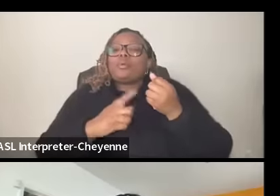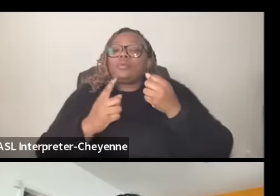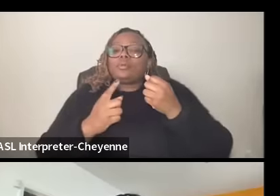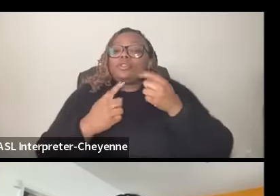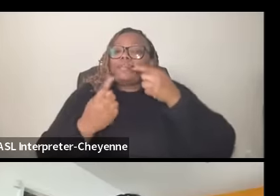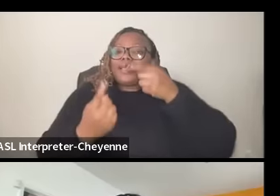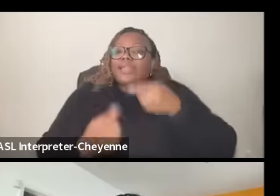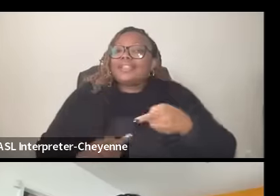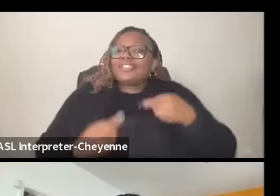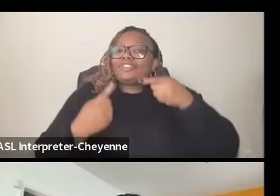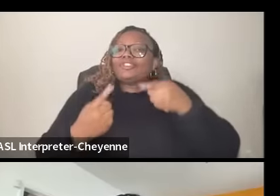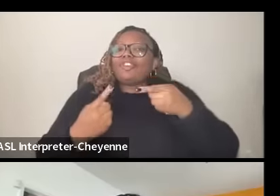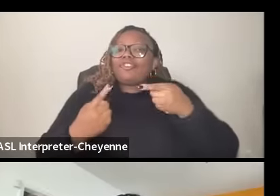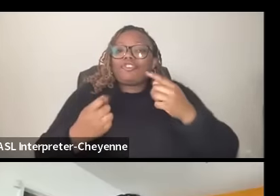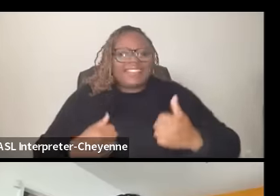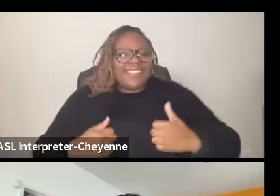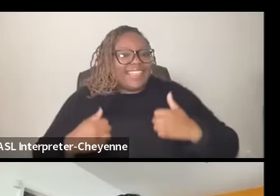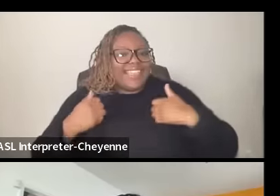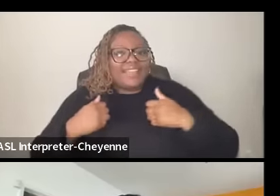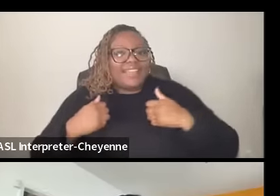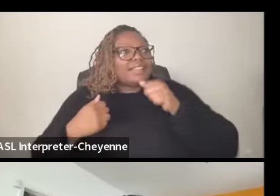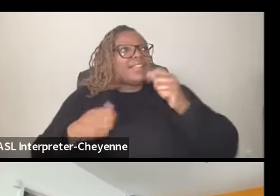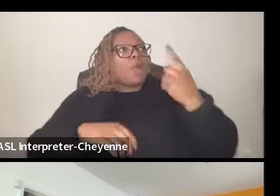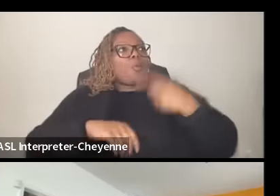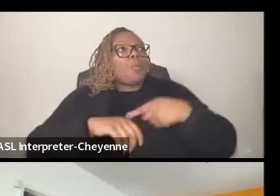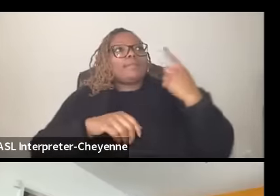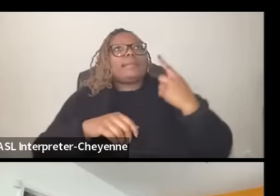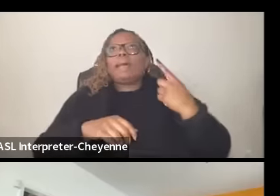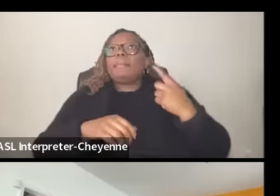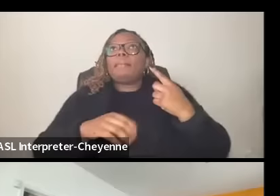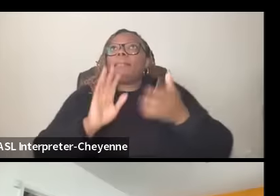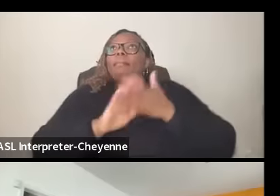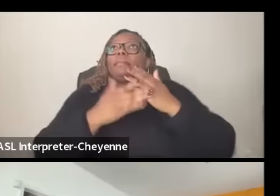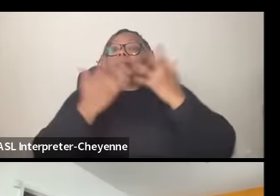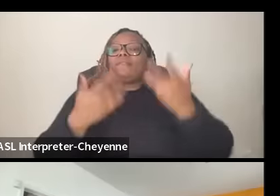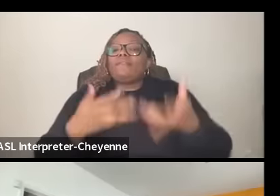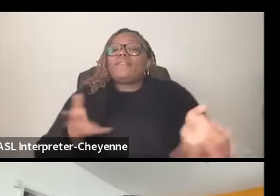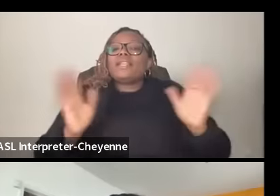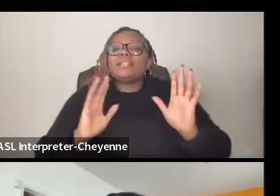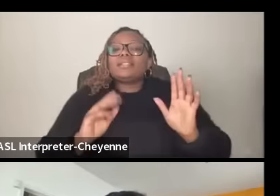way of life it's not just one time I clocked in to be an activist to be a black feminist